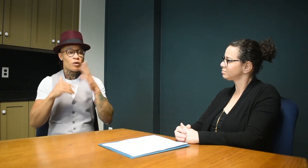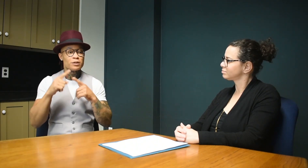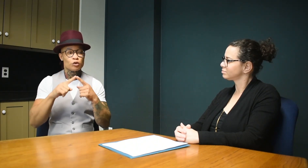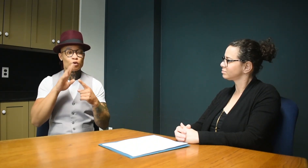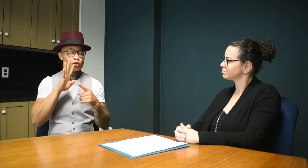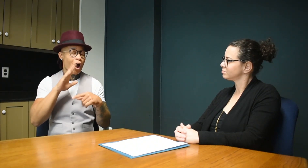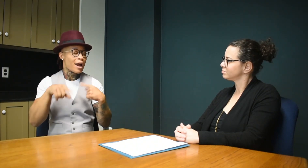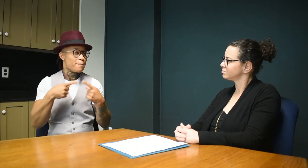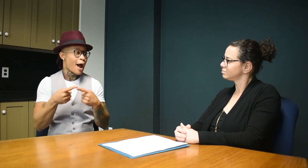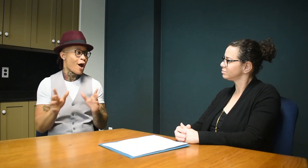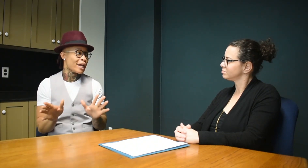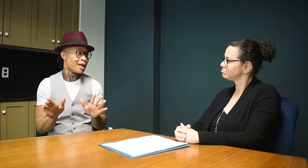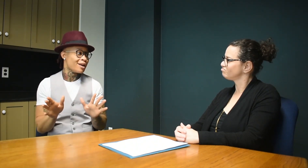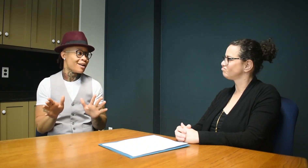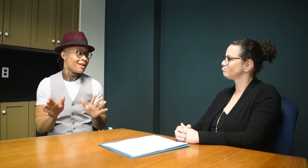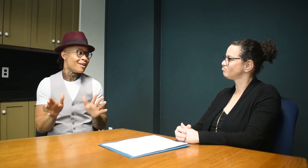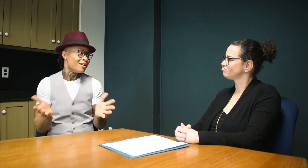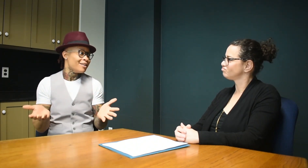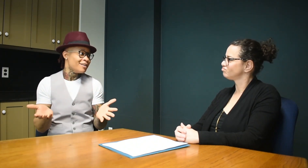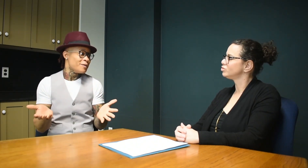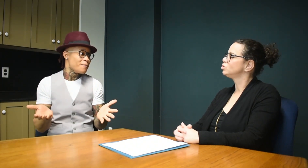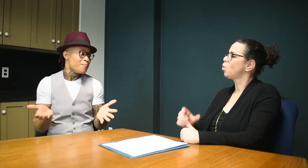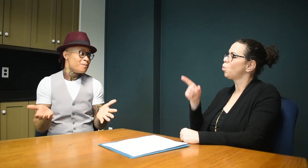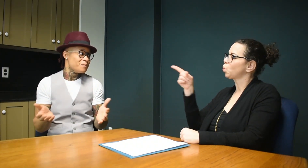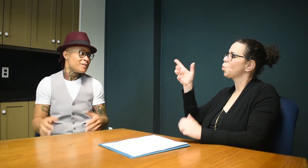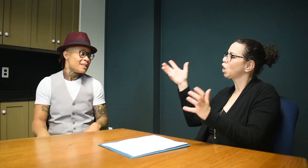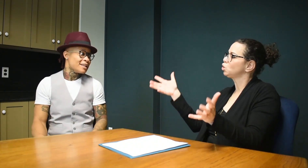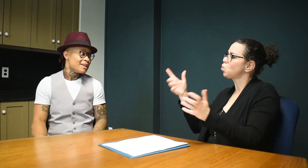And you'll feel comfortable talking with them.